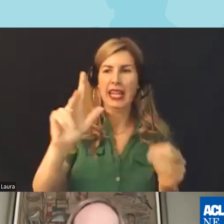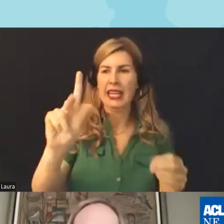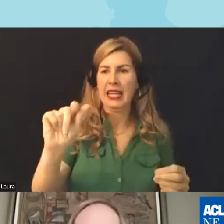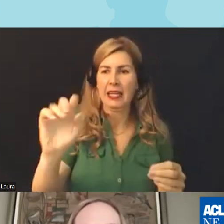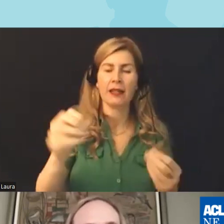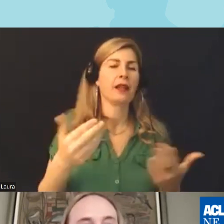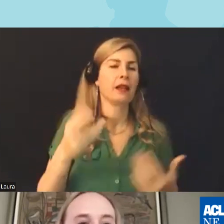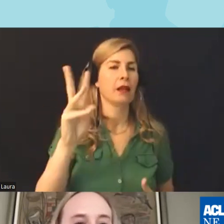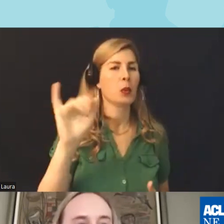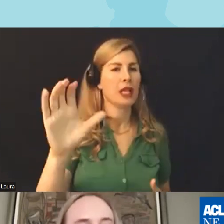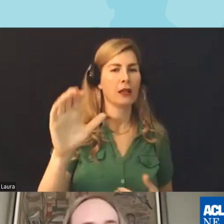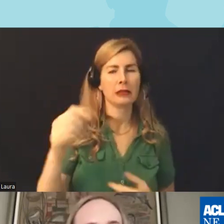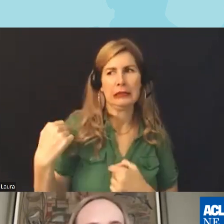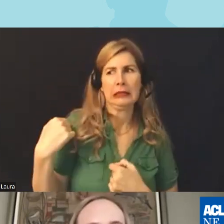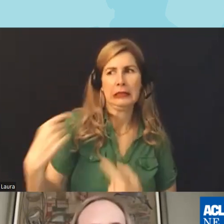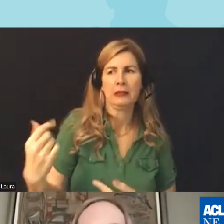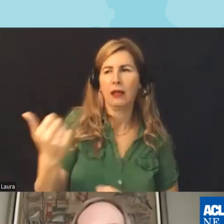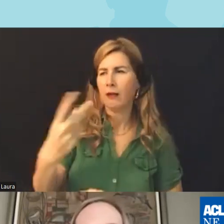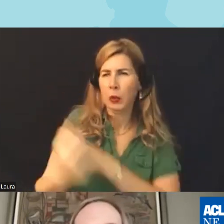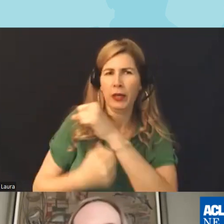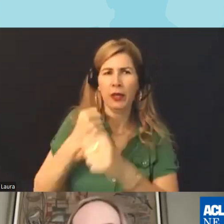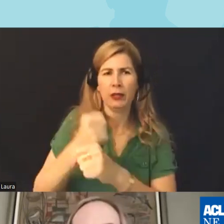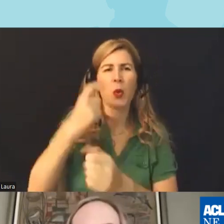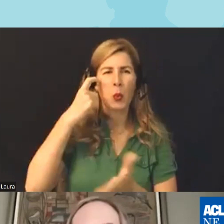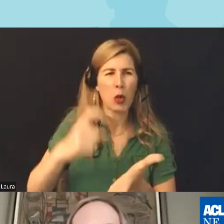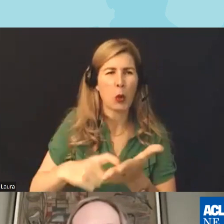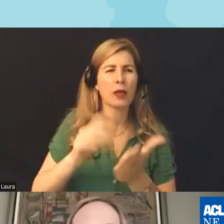in the last couple of years we've seen moves to censor content available to students at